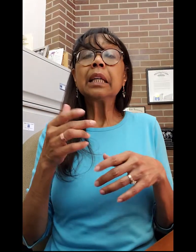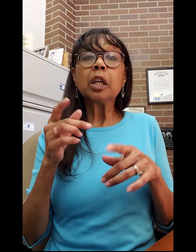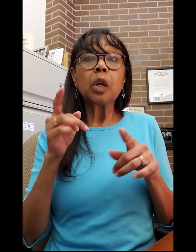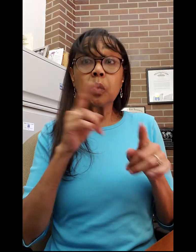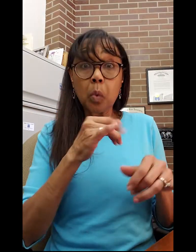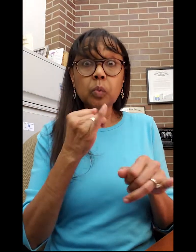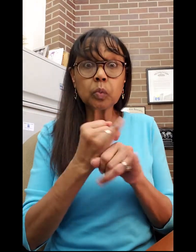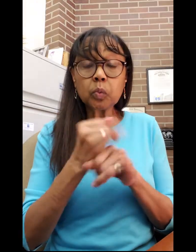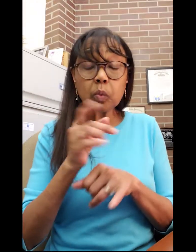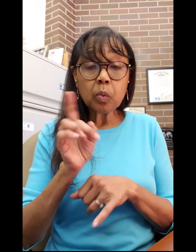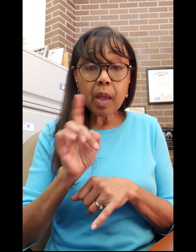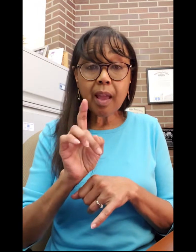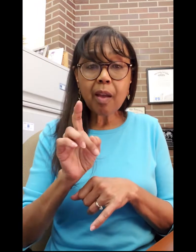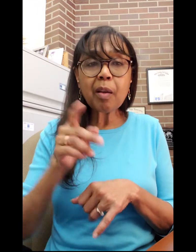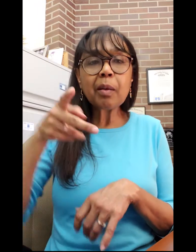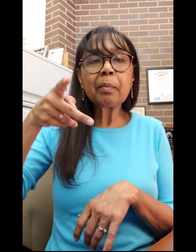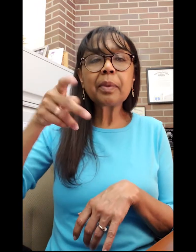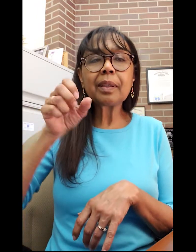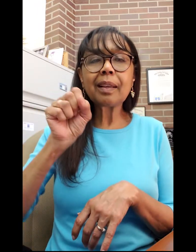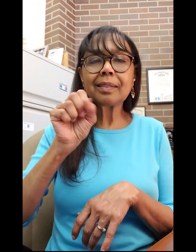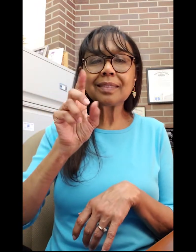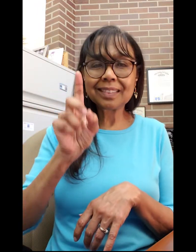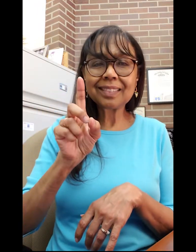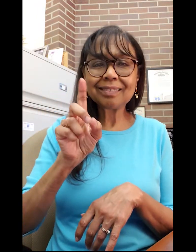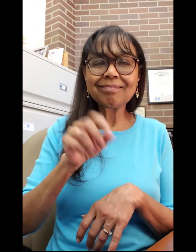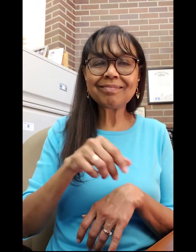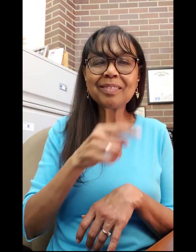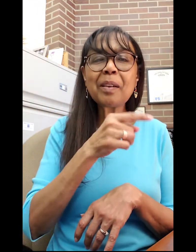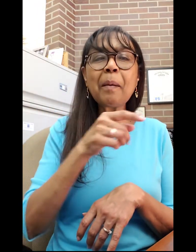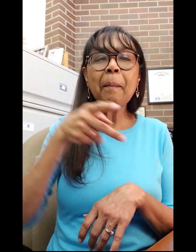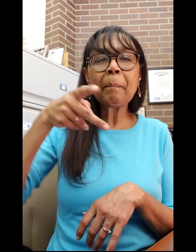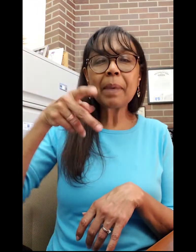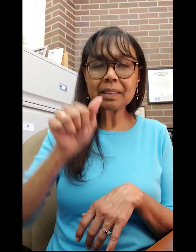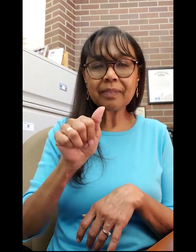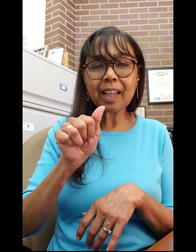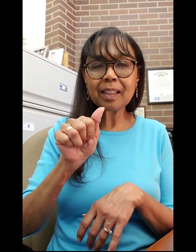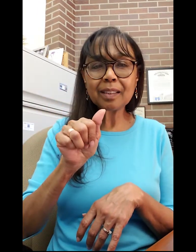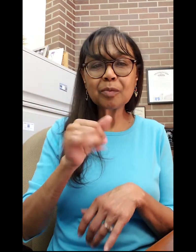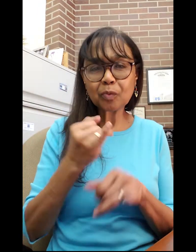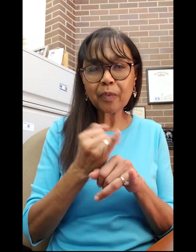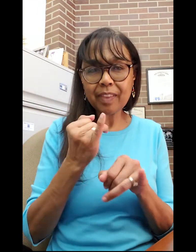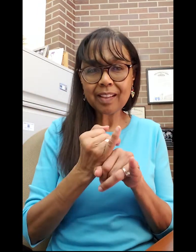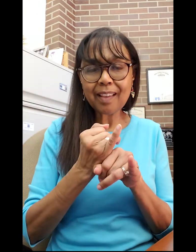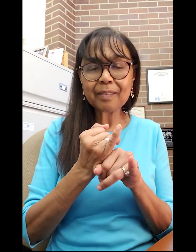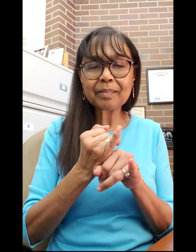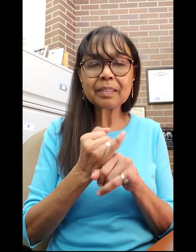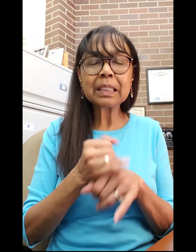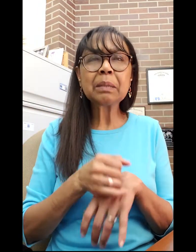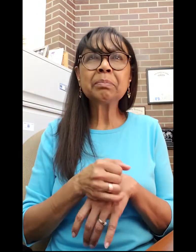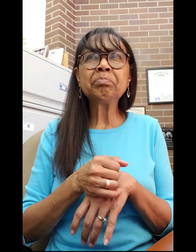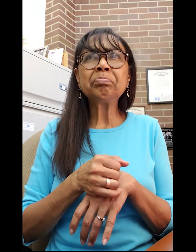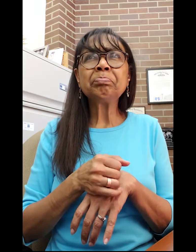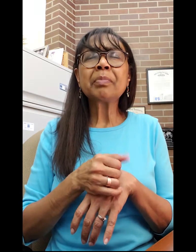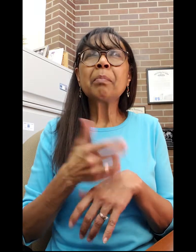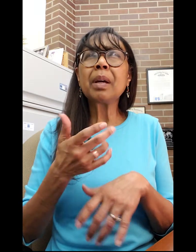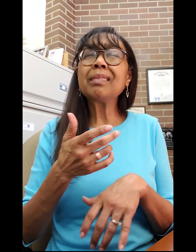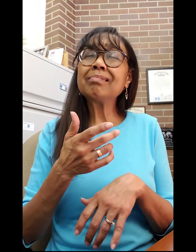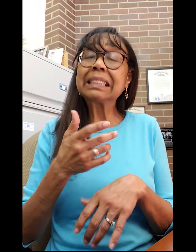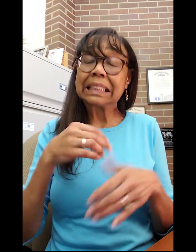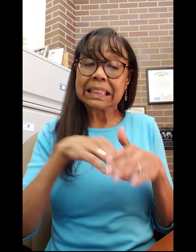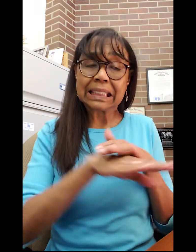He went to Pennsylvania School for the Deaf.